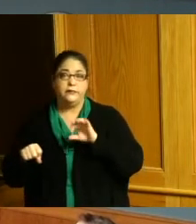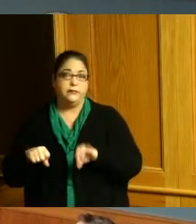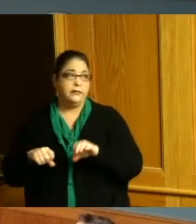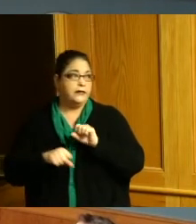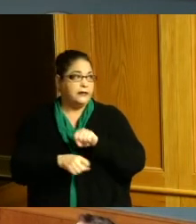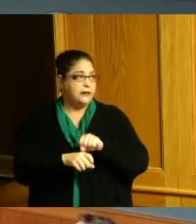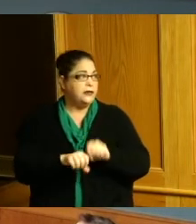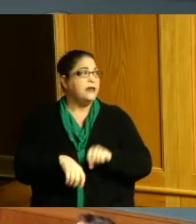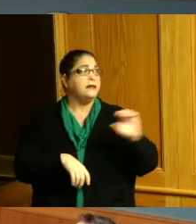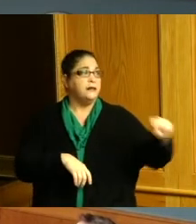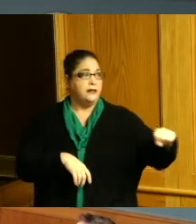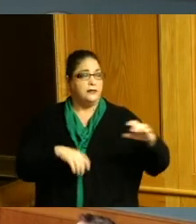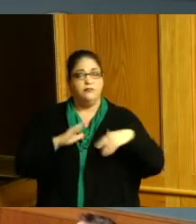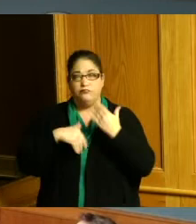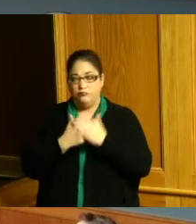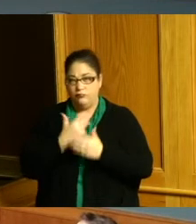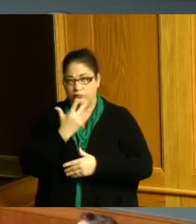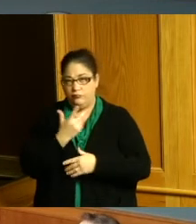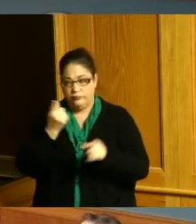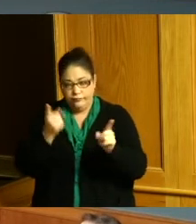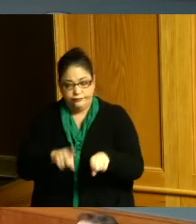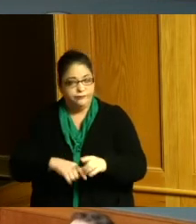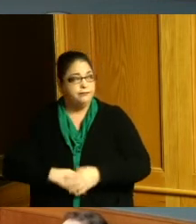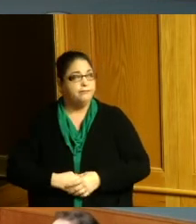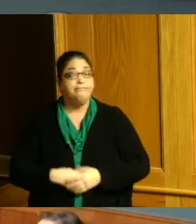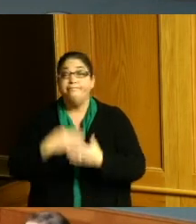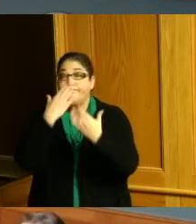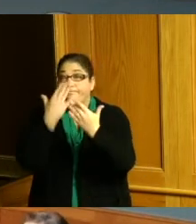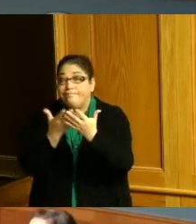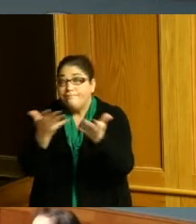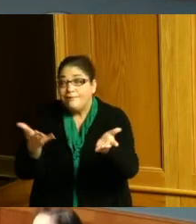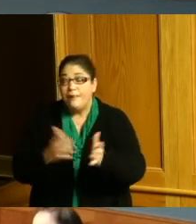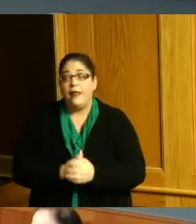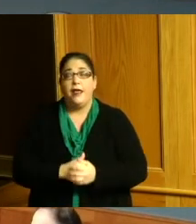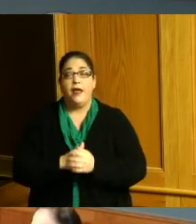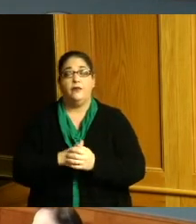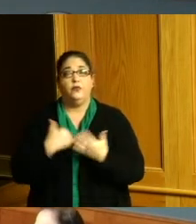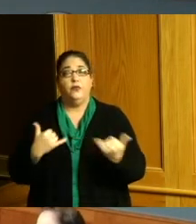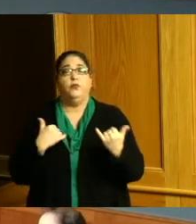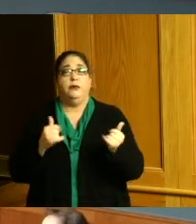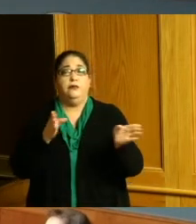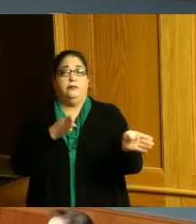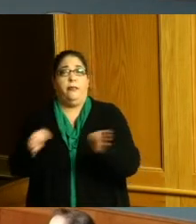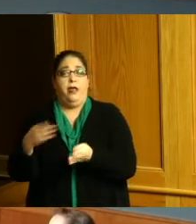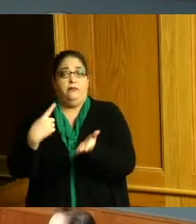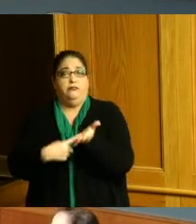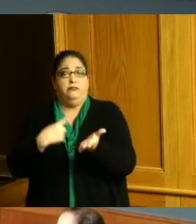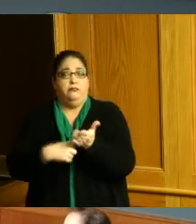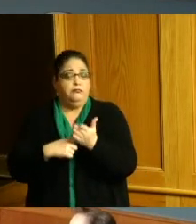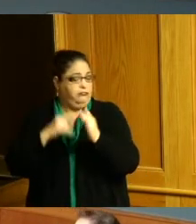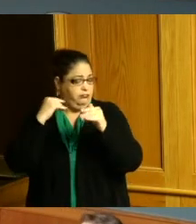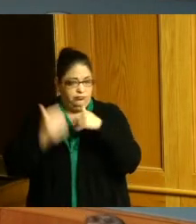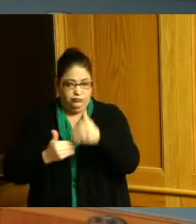yes thank you so much we have quite a few things on our agenda today we will move forward but